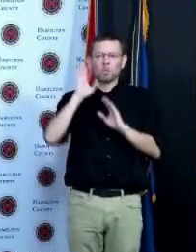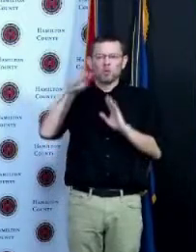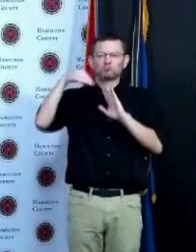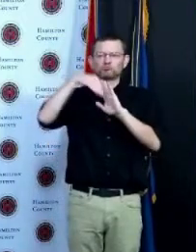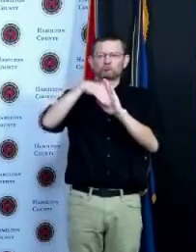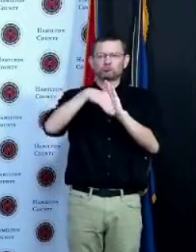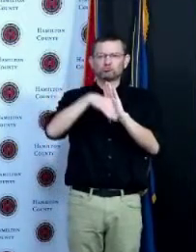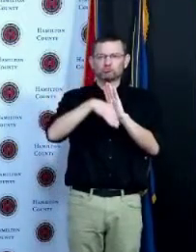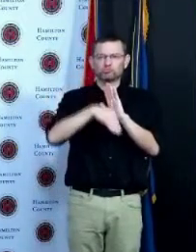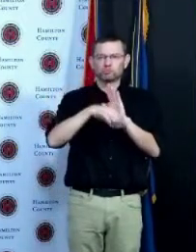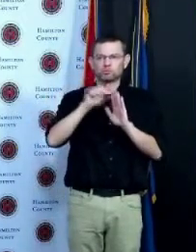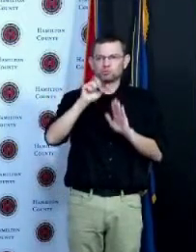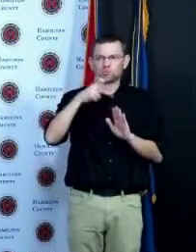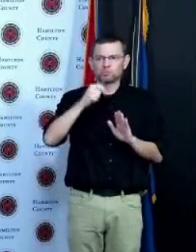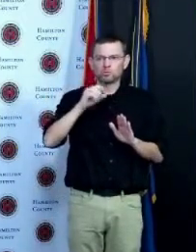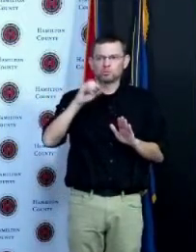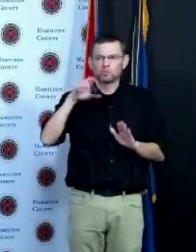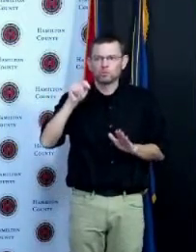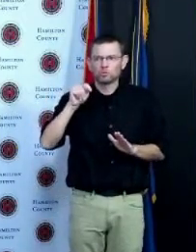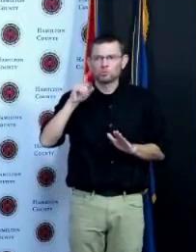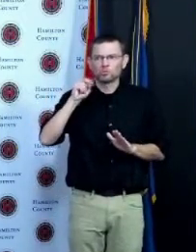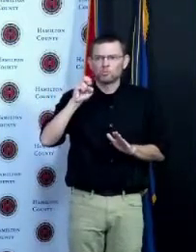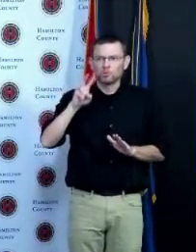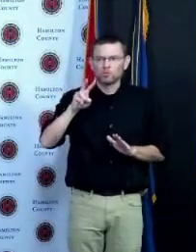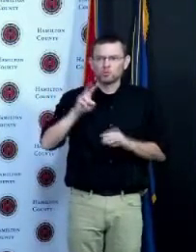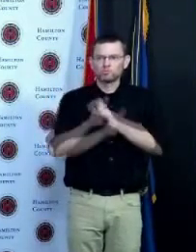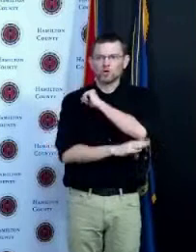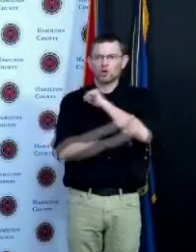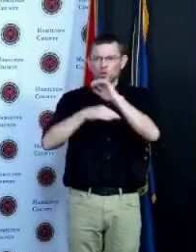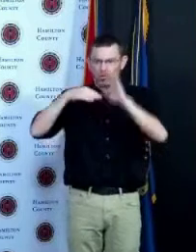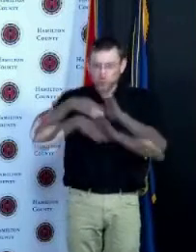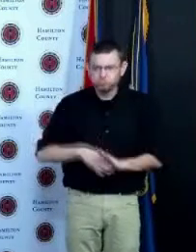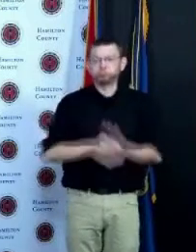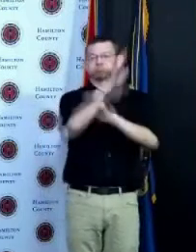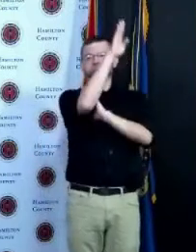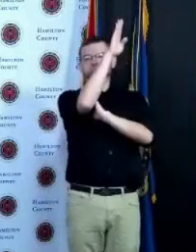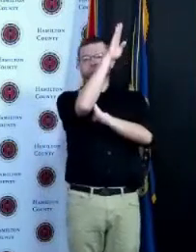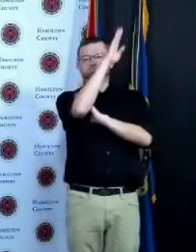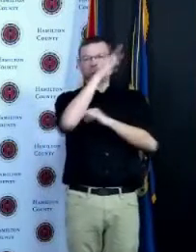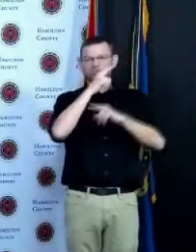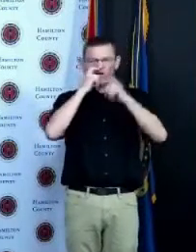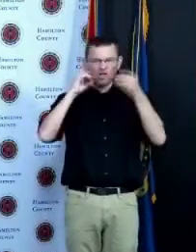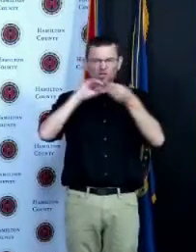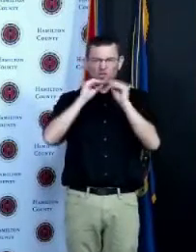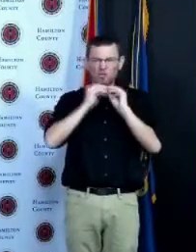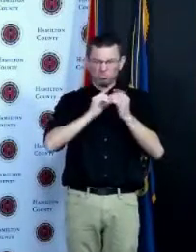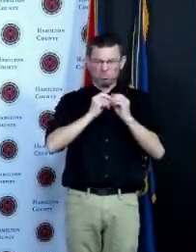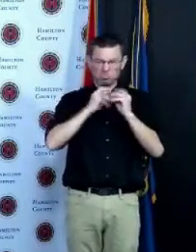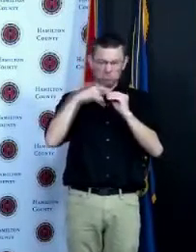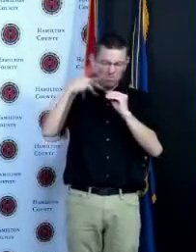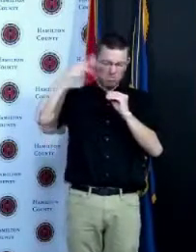when things came back with a with a rush it was ugly in November December January and it was high